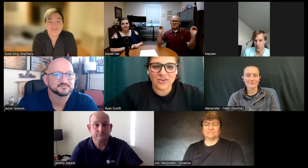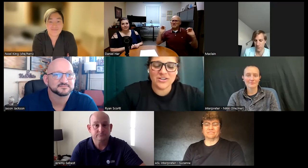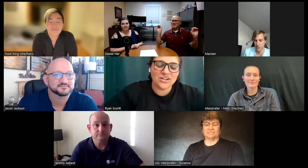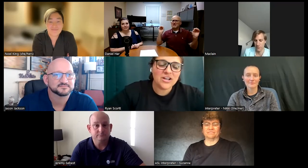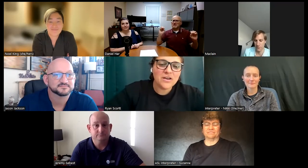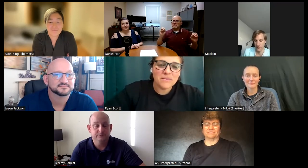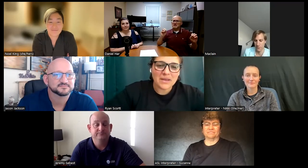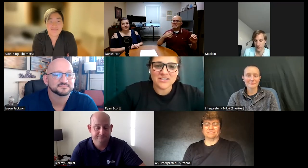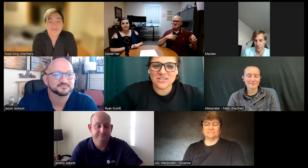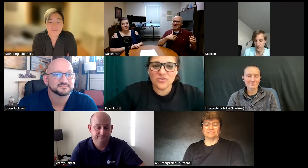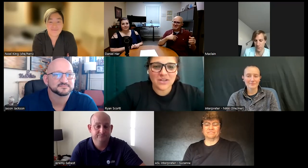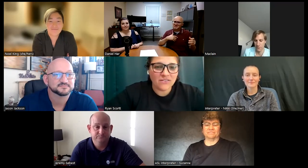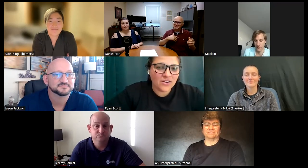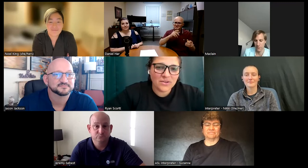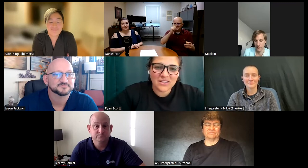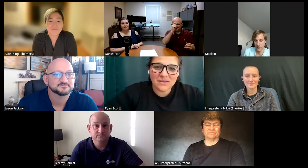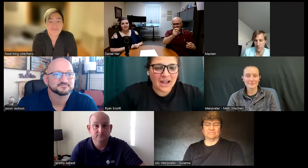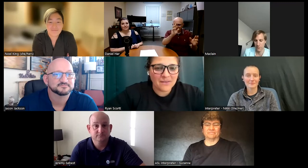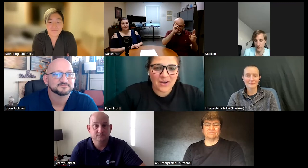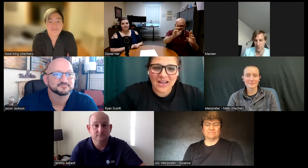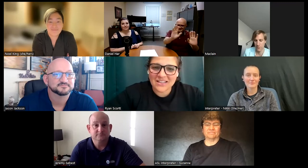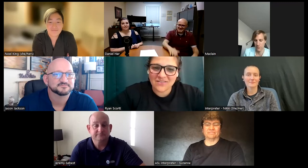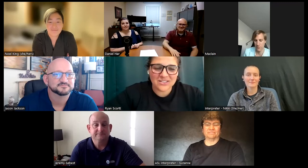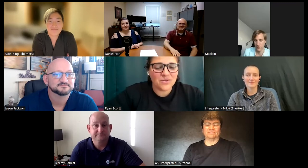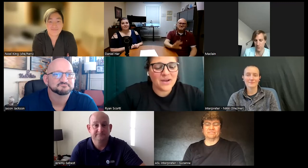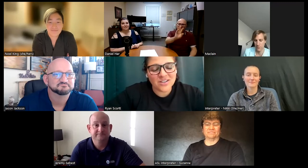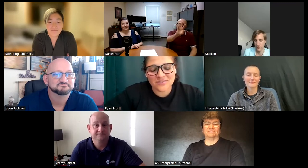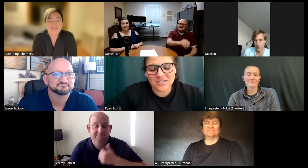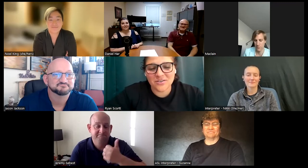father or your parents you never really brag about any of that so hats off to